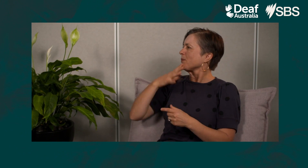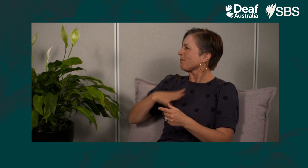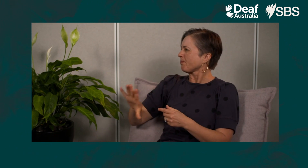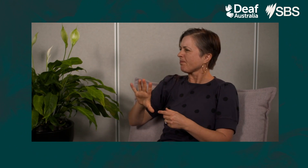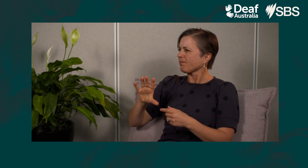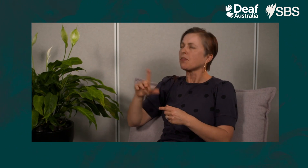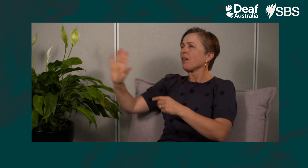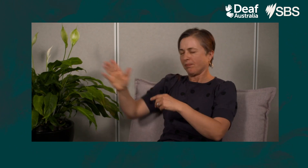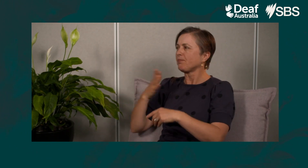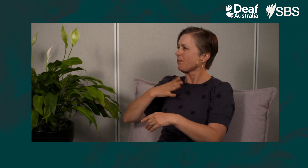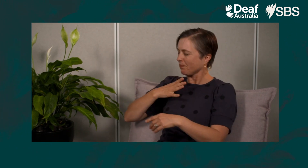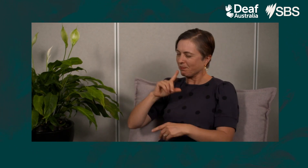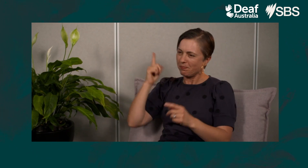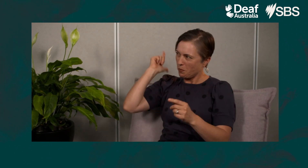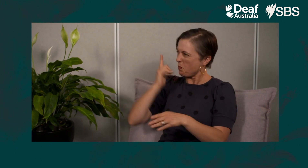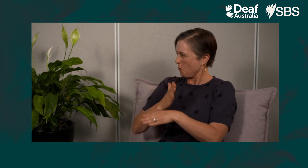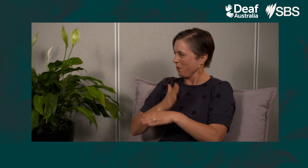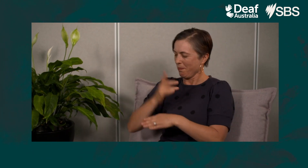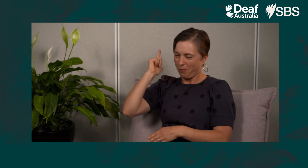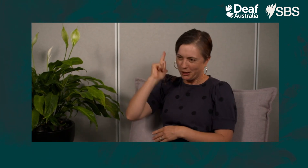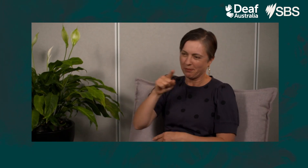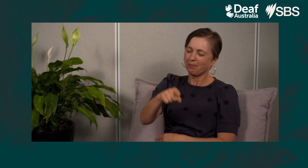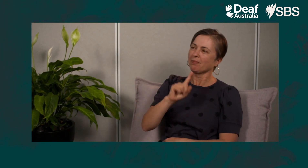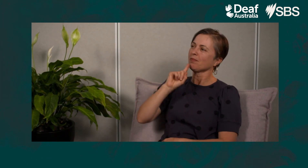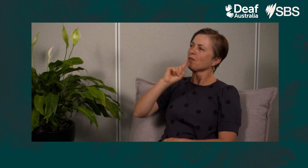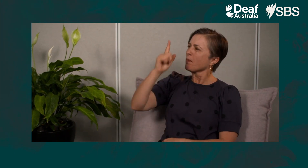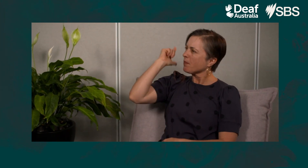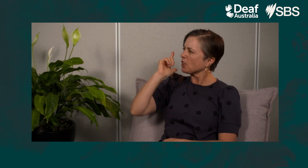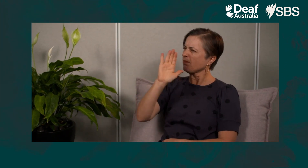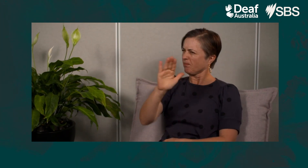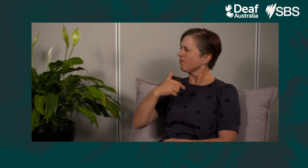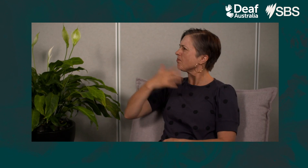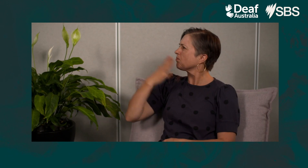There is a Deaf man who wanted… hang on wait… There was a boss with a Deaf employee.